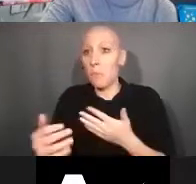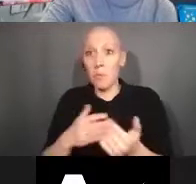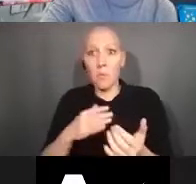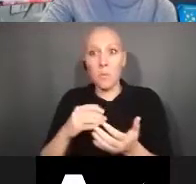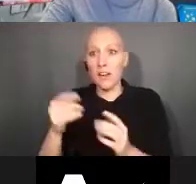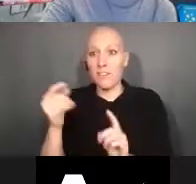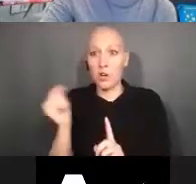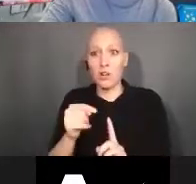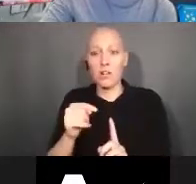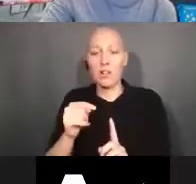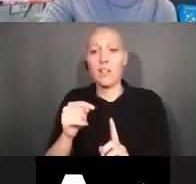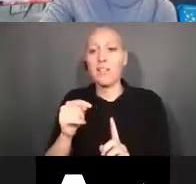That's your governing document.